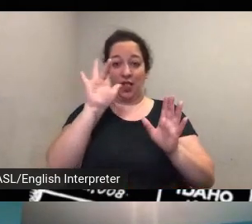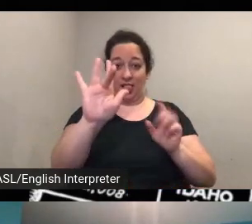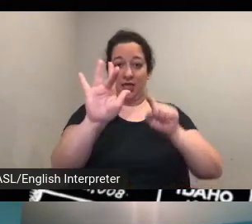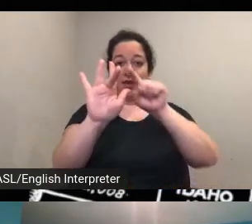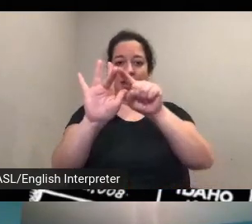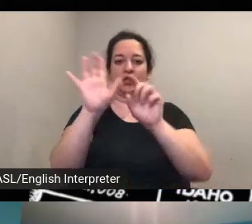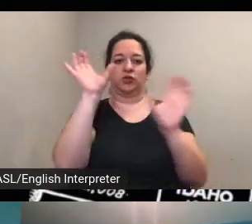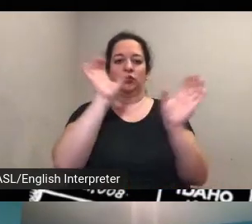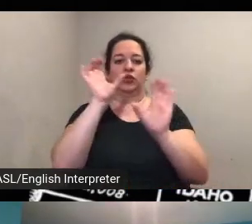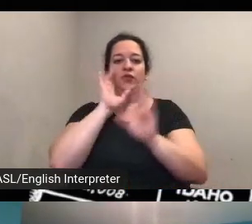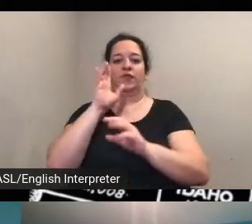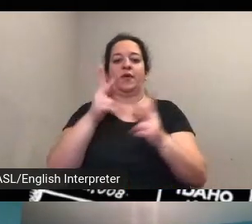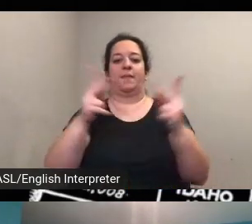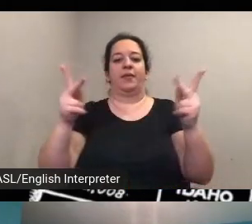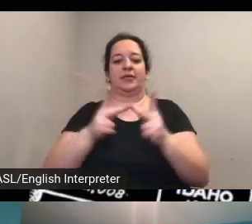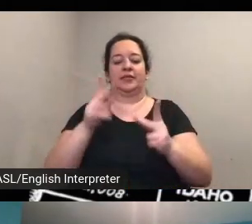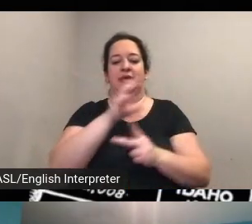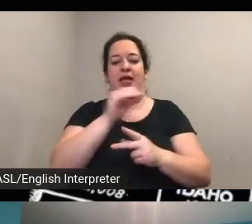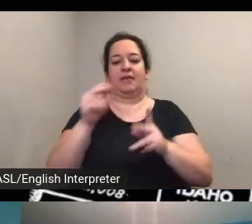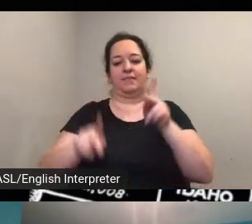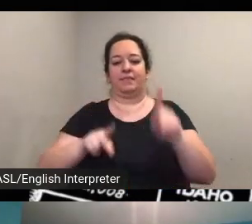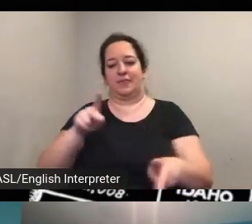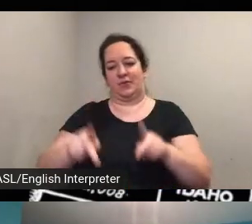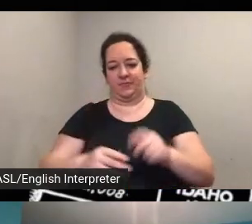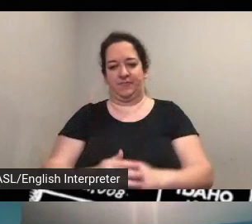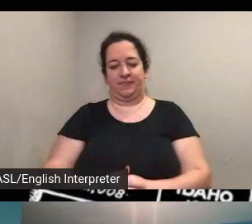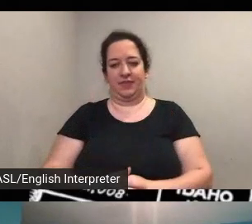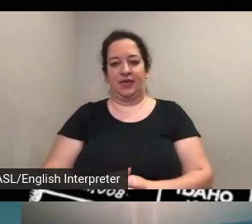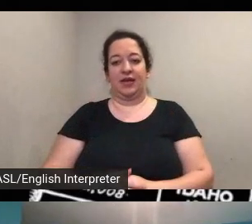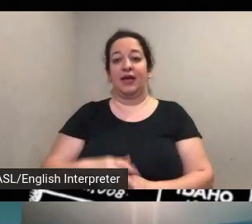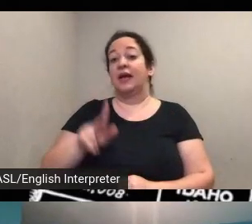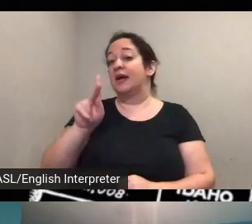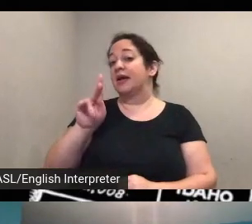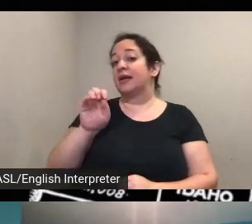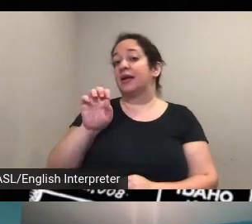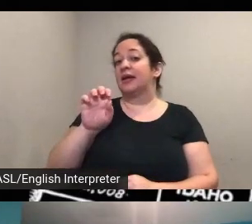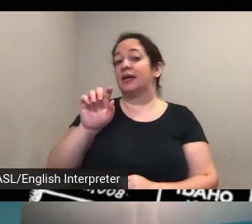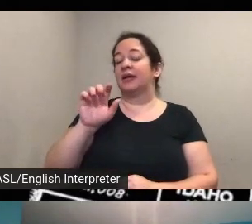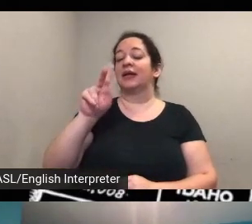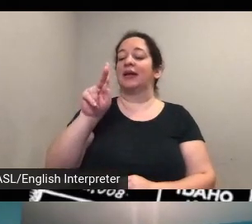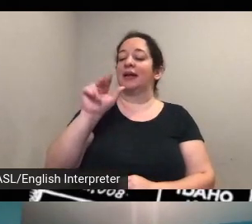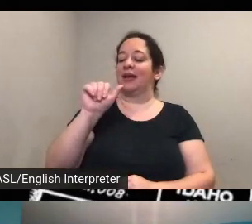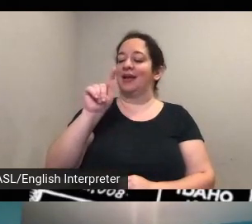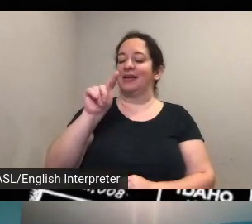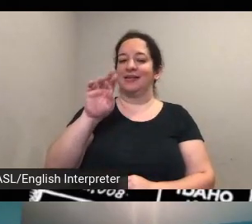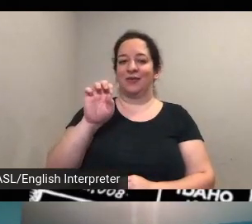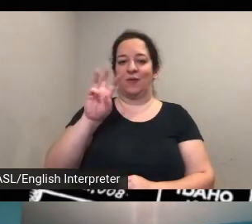right oh and i see kate wilkinson has chimed in recommending everybody visit